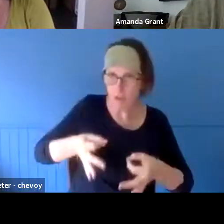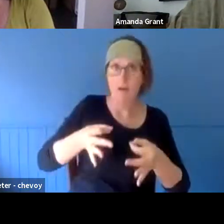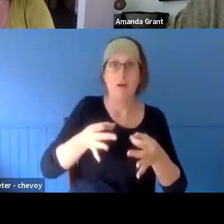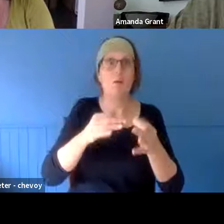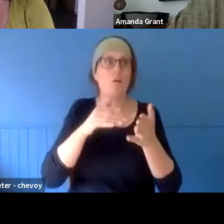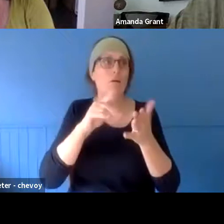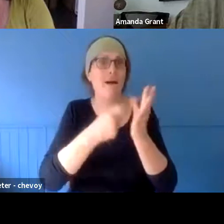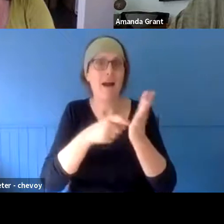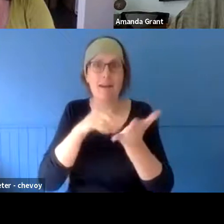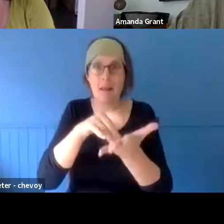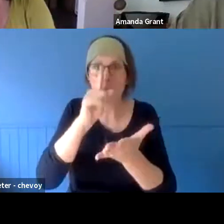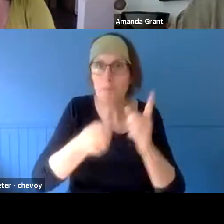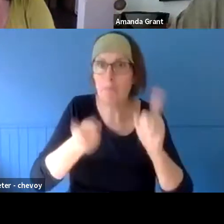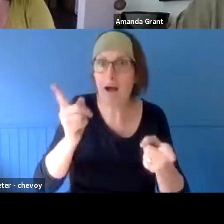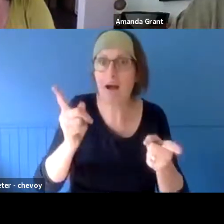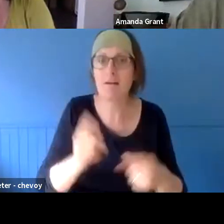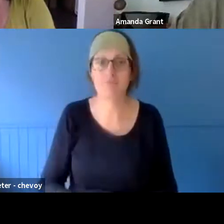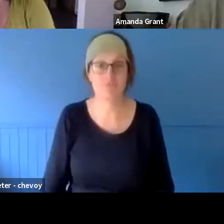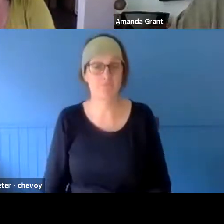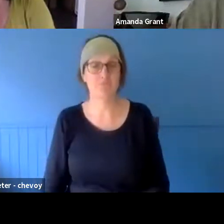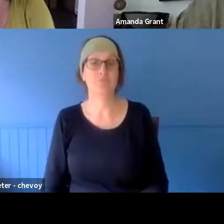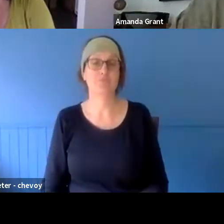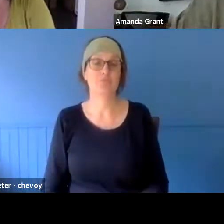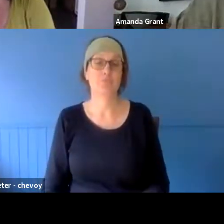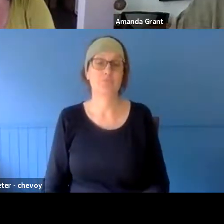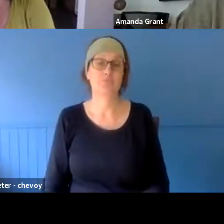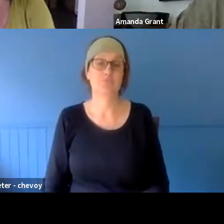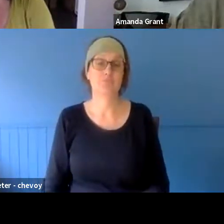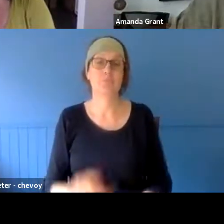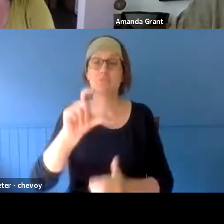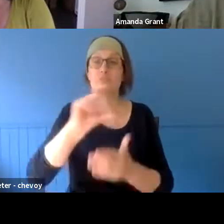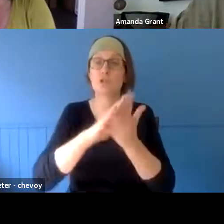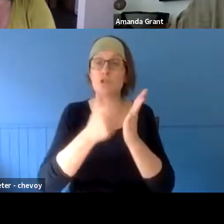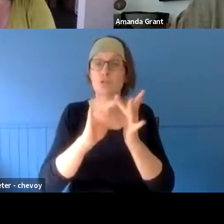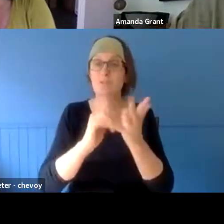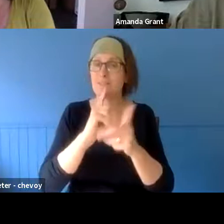One of the things that we realised in running our workshop is,